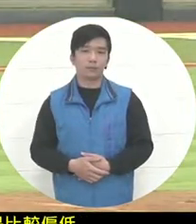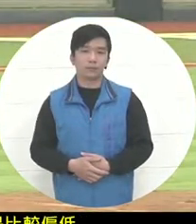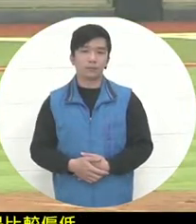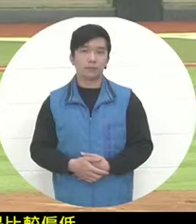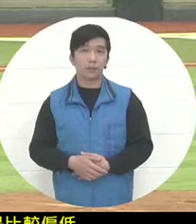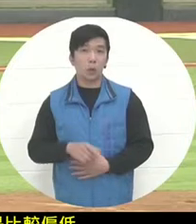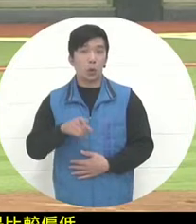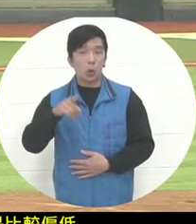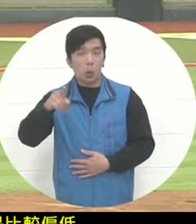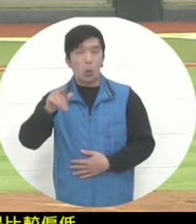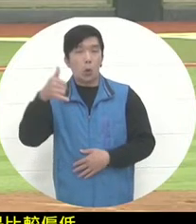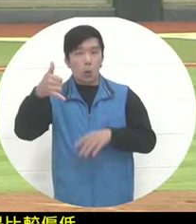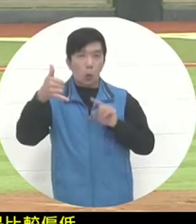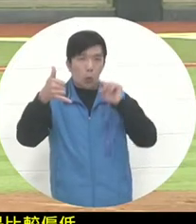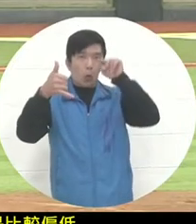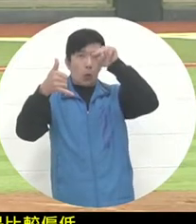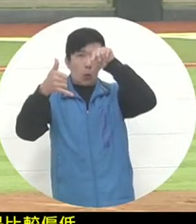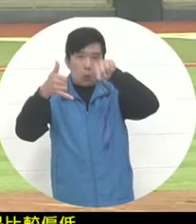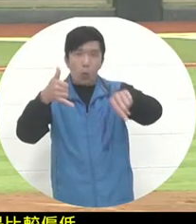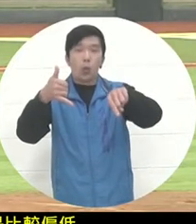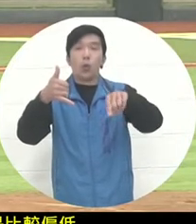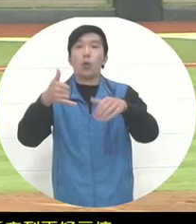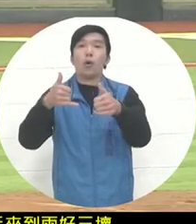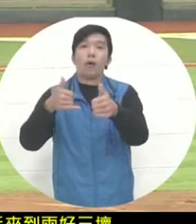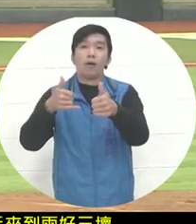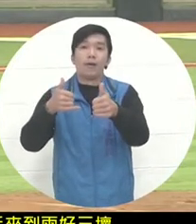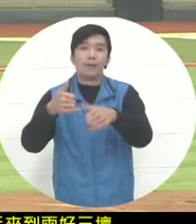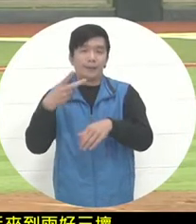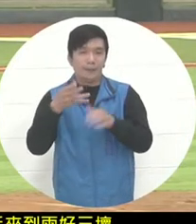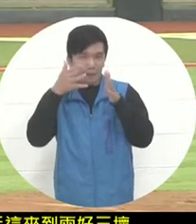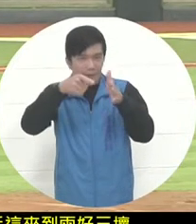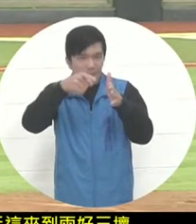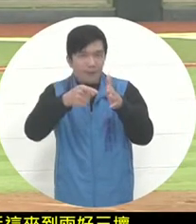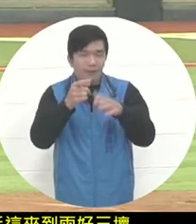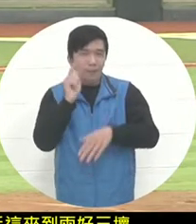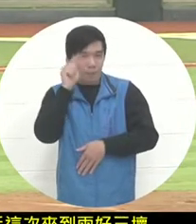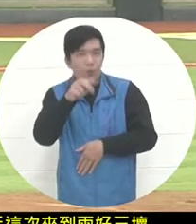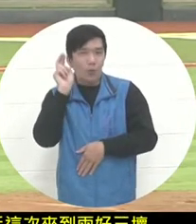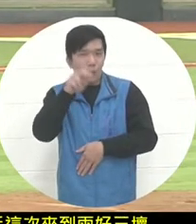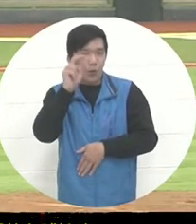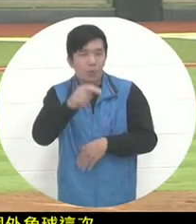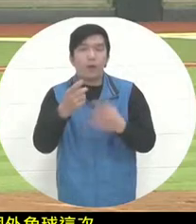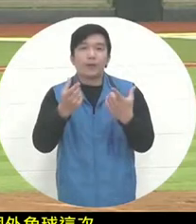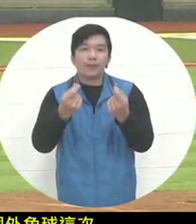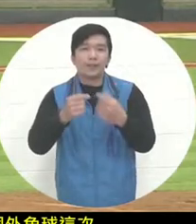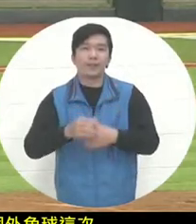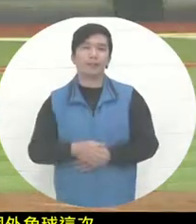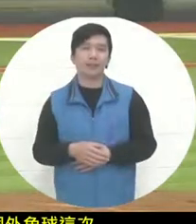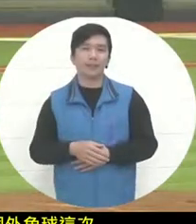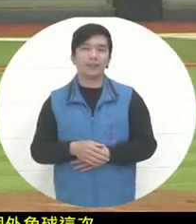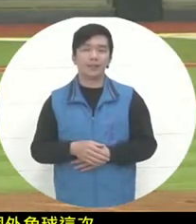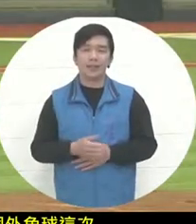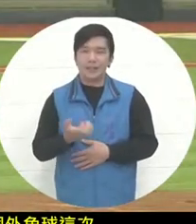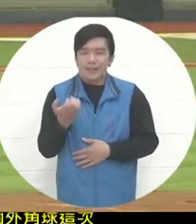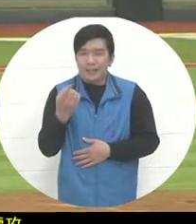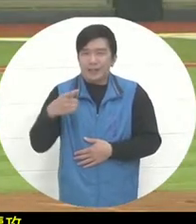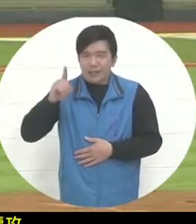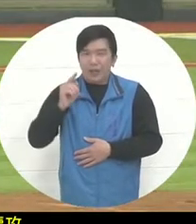. This time, it is a diplomatic ball. Let Xue Pei chase it because the previous ball was the closest.